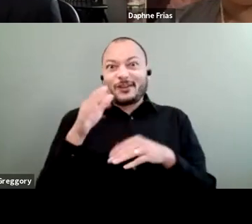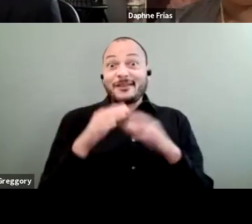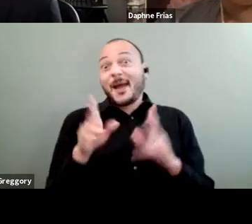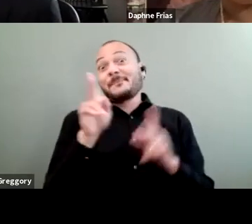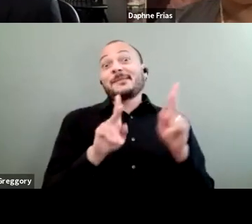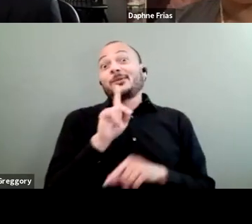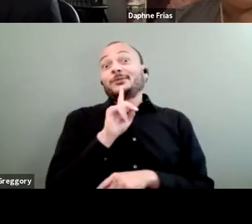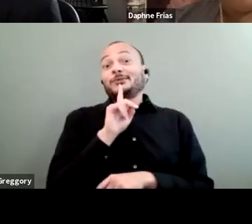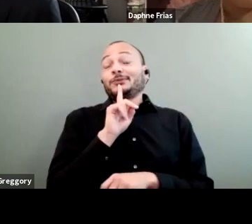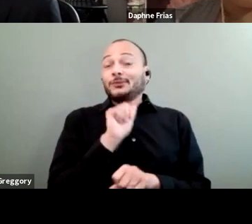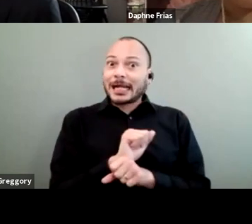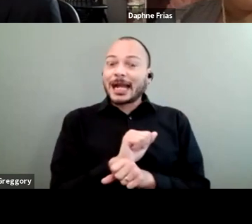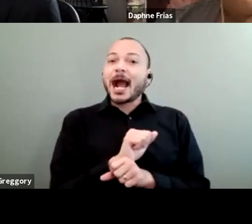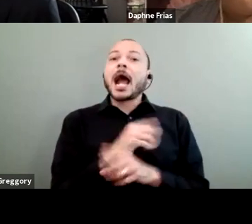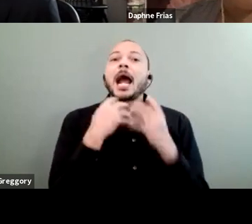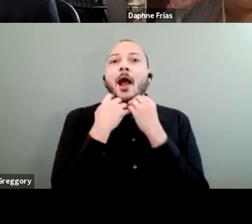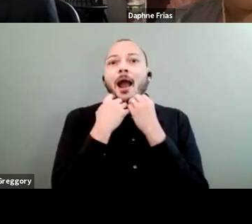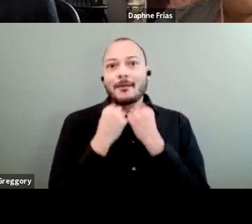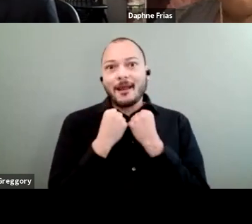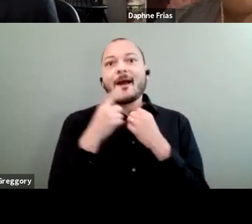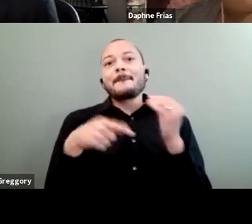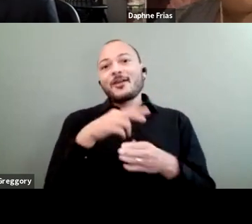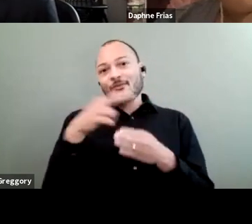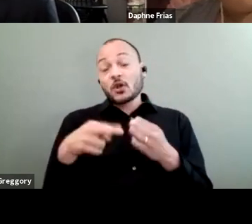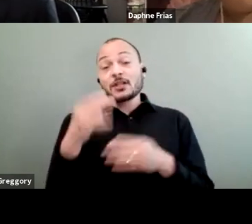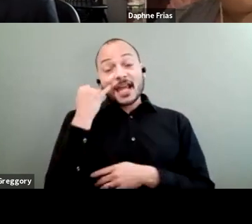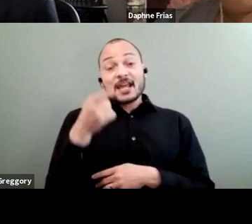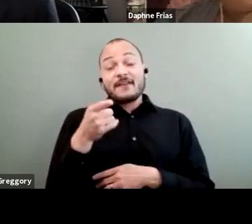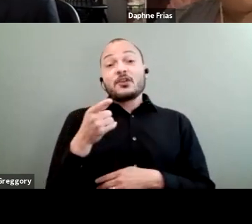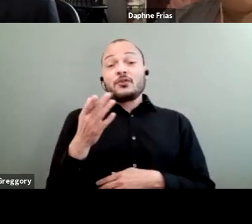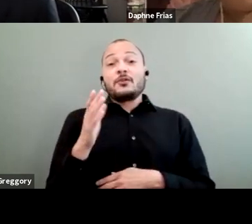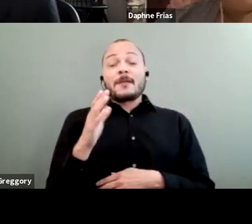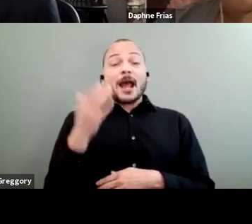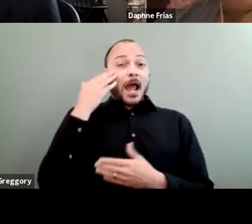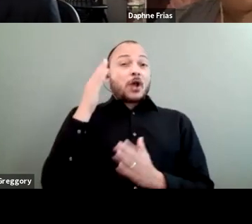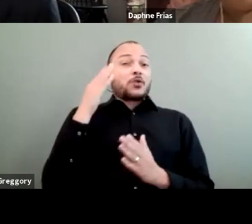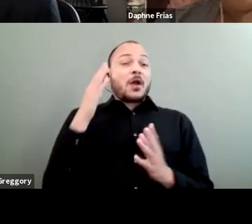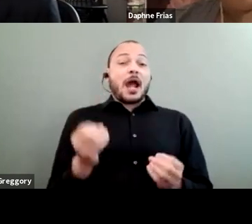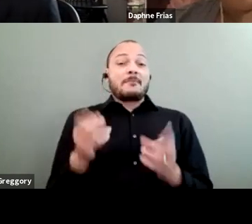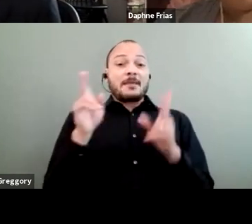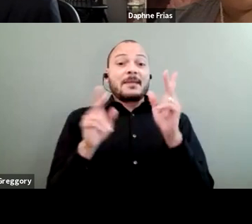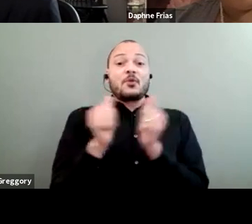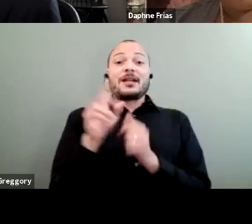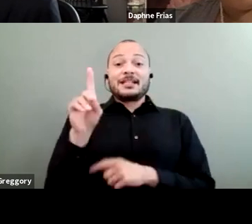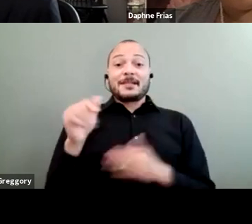about the outcome? And if you have ever... I don't know how many people with disabilities we have looking on,